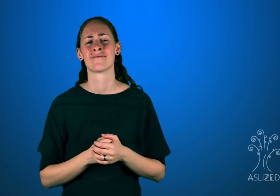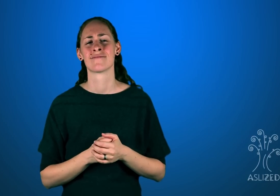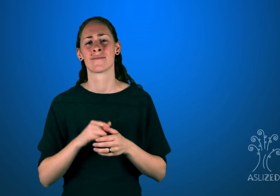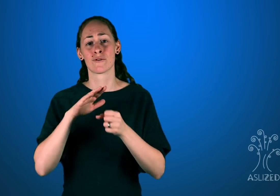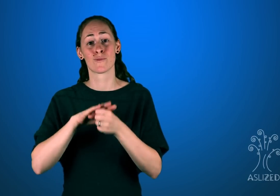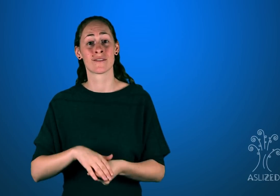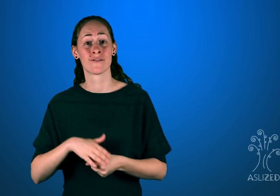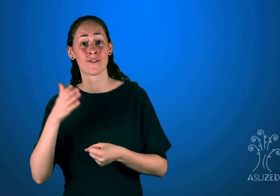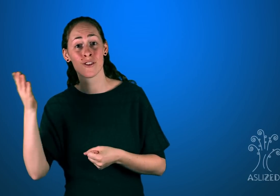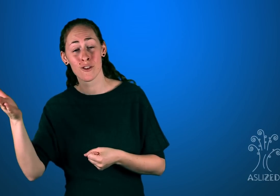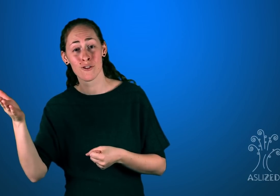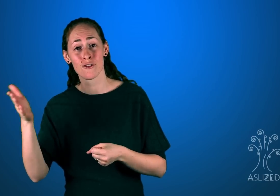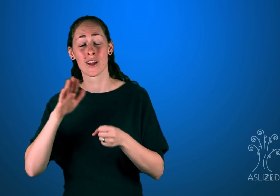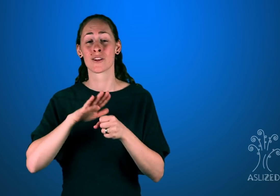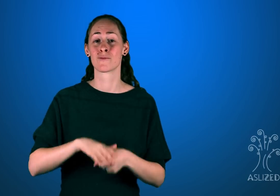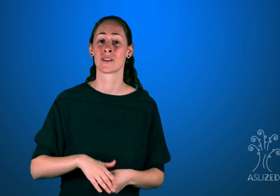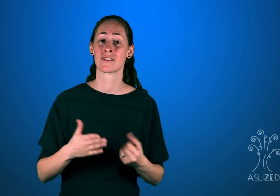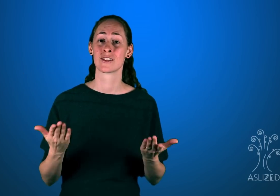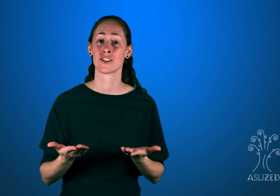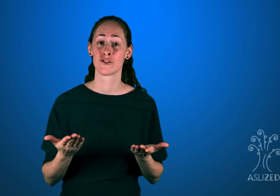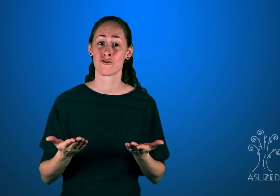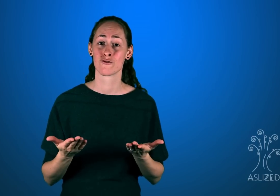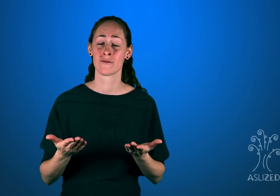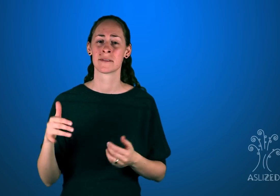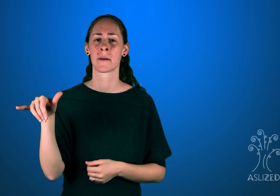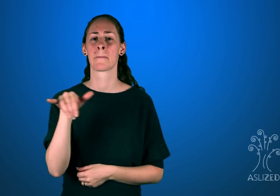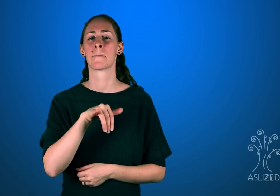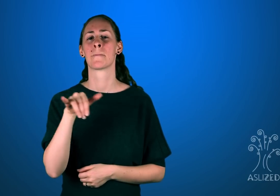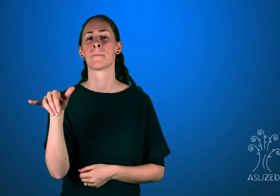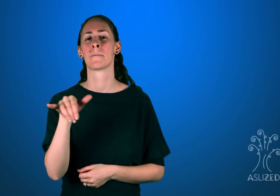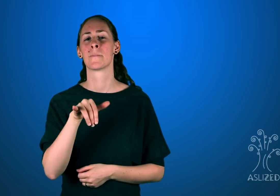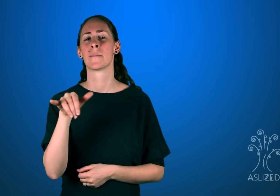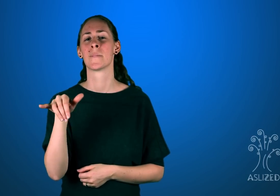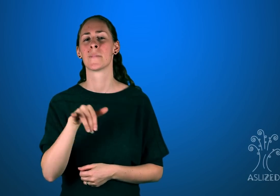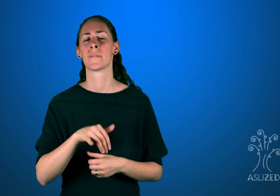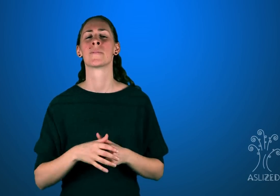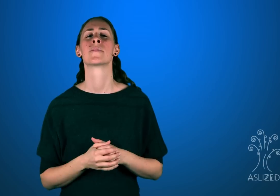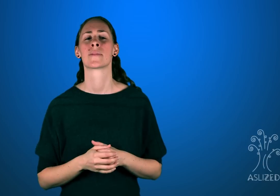Oppression there and oppression here, is the same thing.